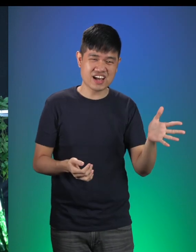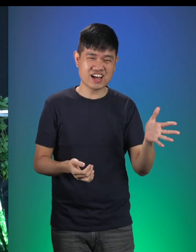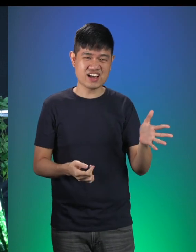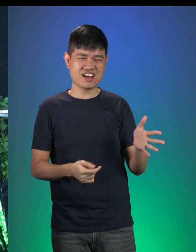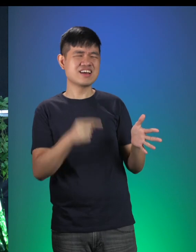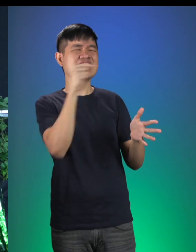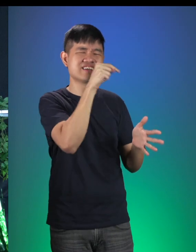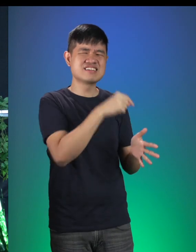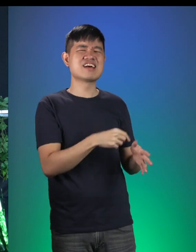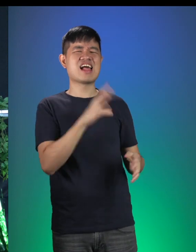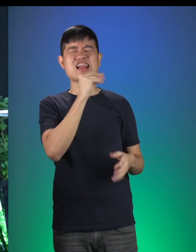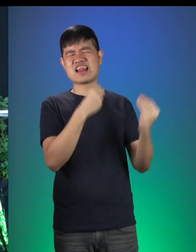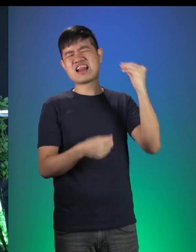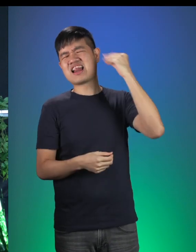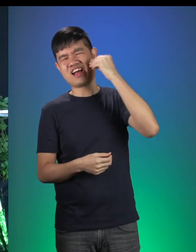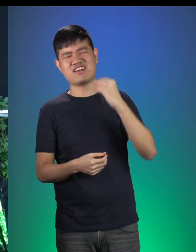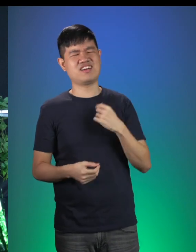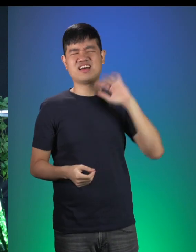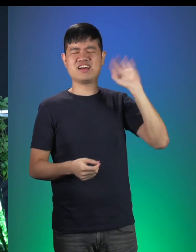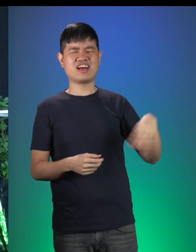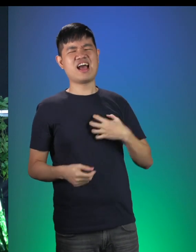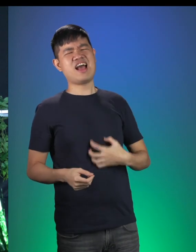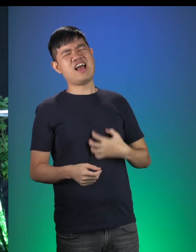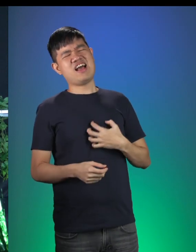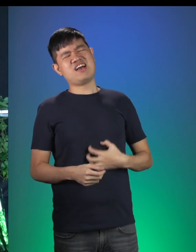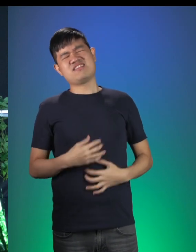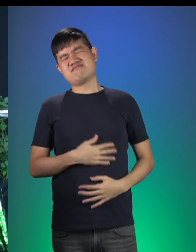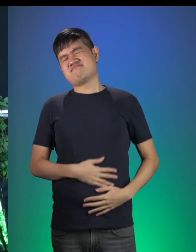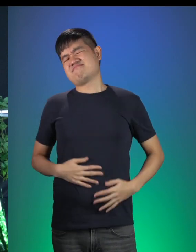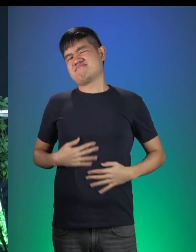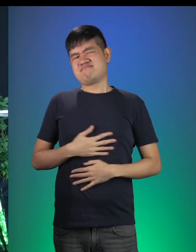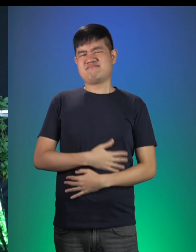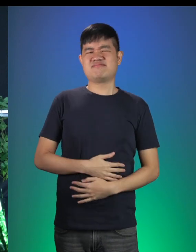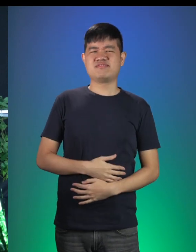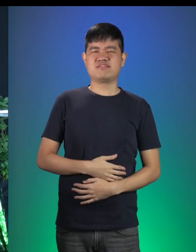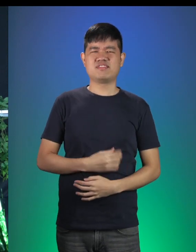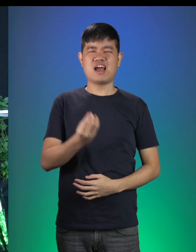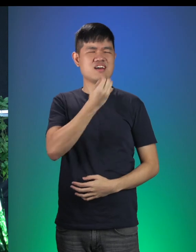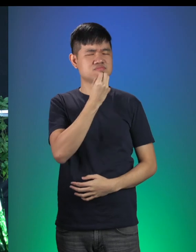Well, she was naggy, and I was hungry. So…What?